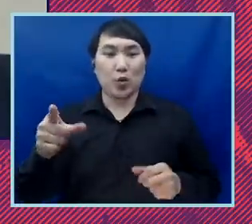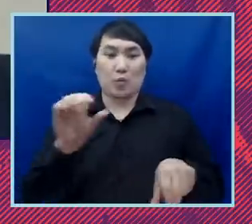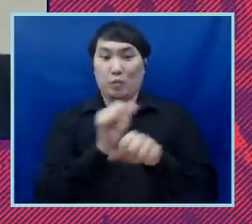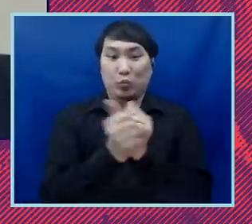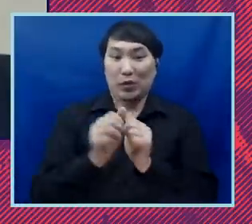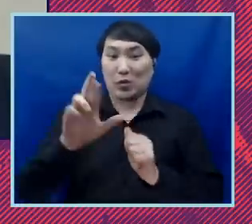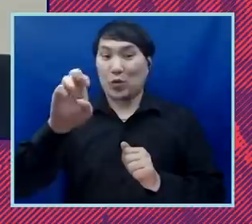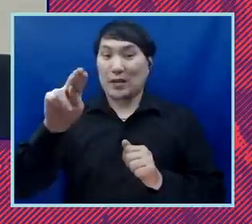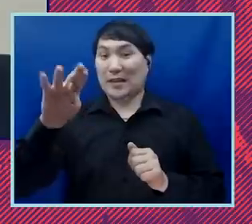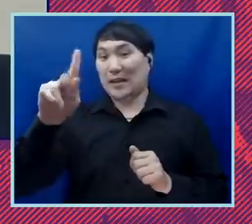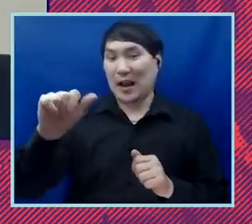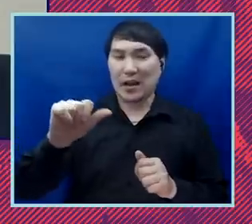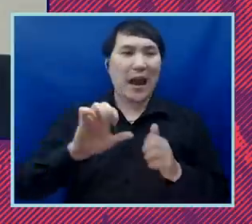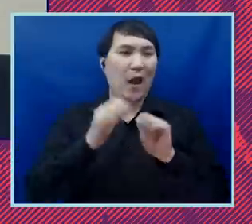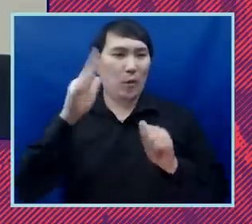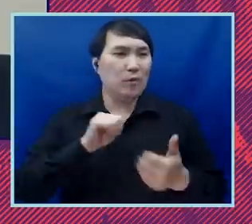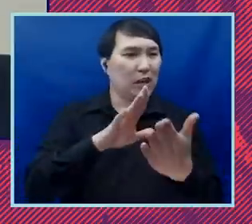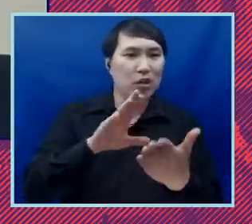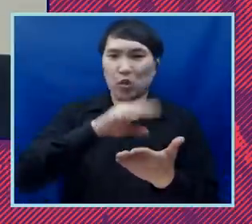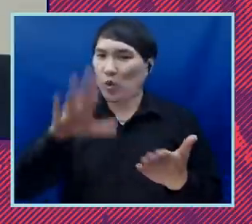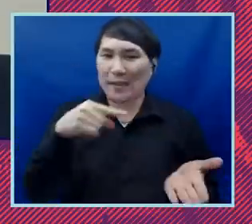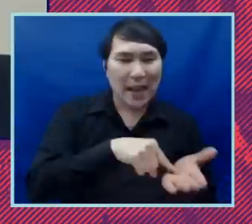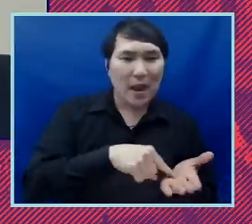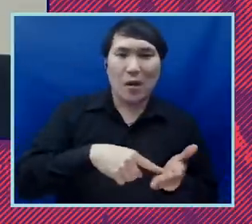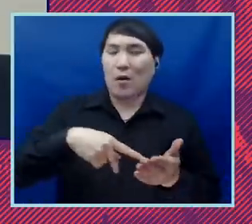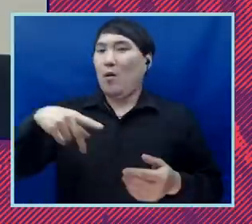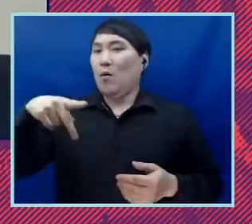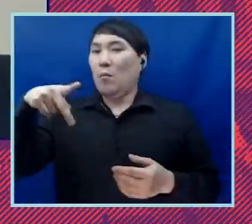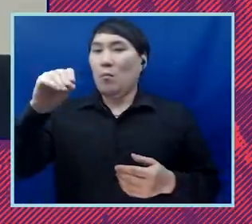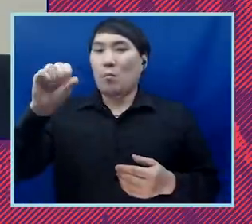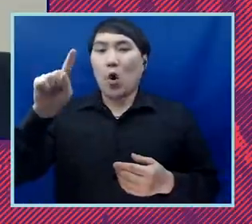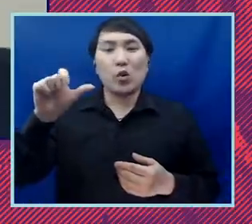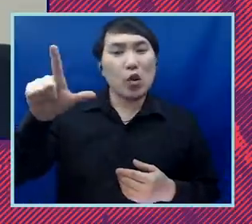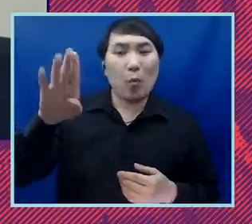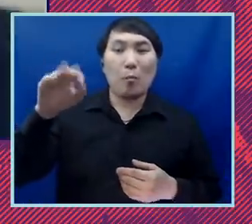debt postal bank postal banking for communities of color what are people actually going to be